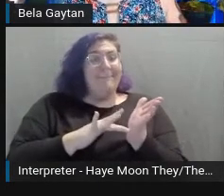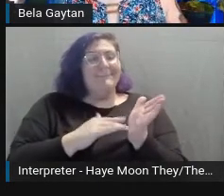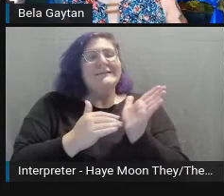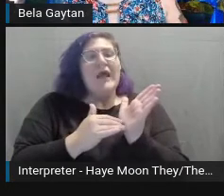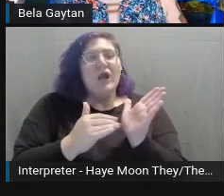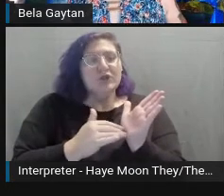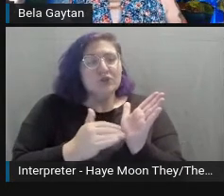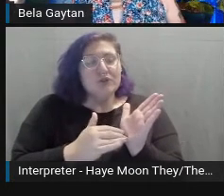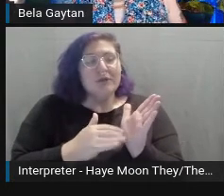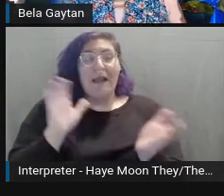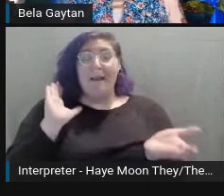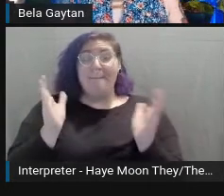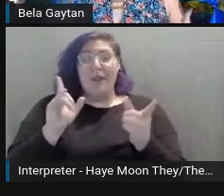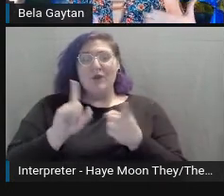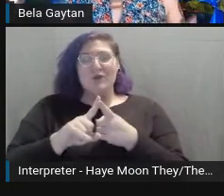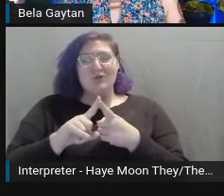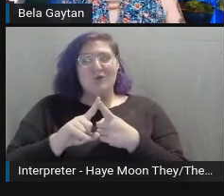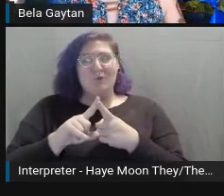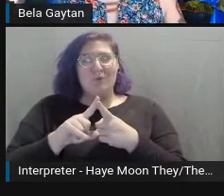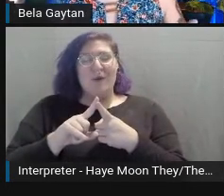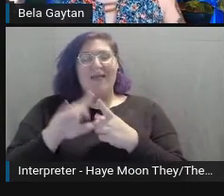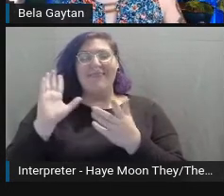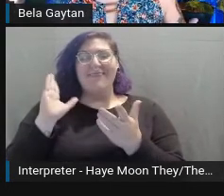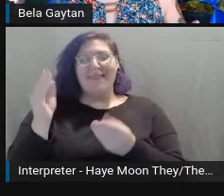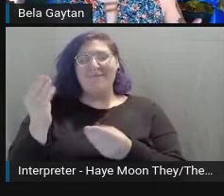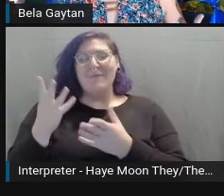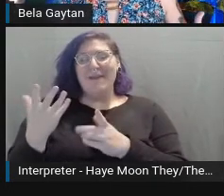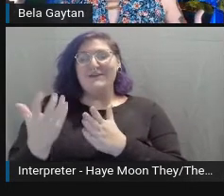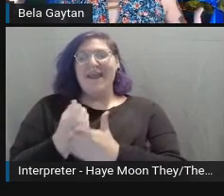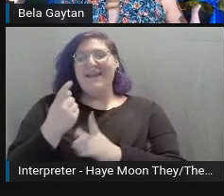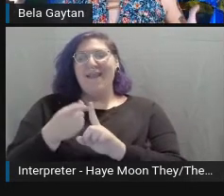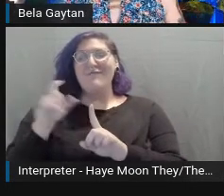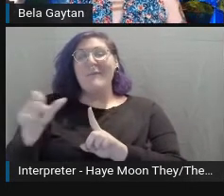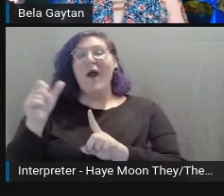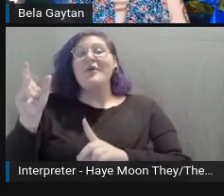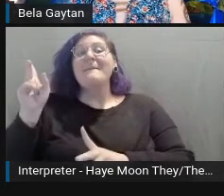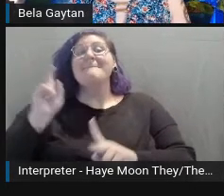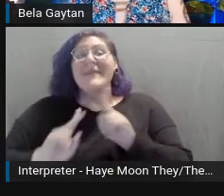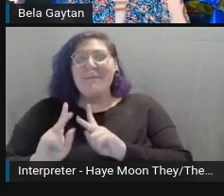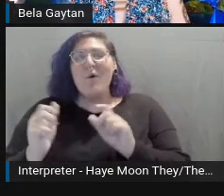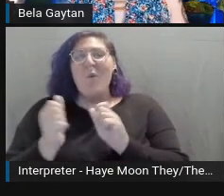that I get from others who have the same diseases as I do, is very different.